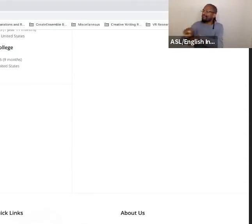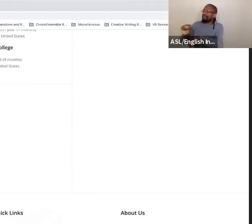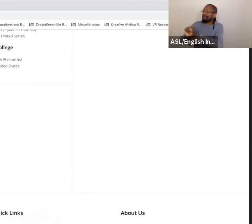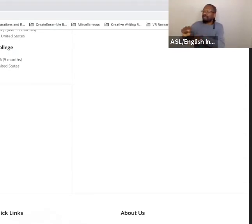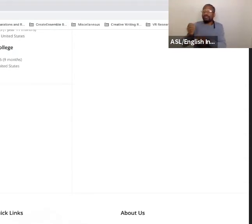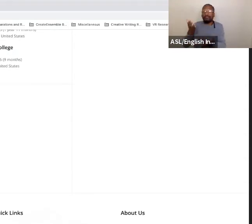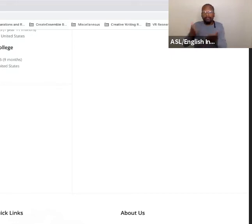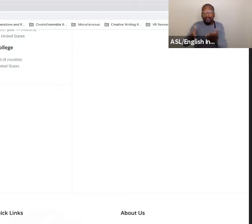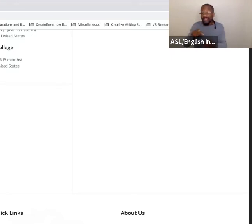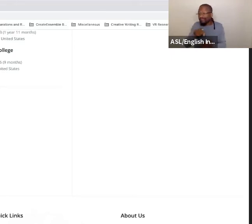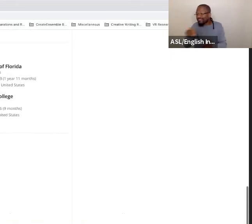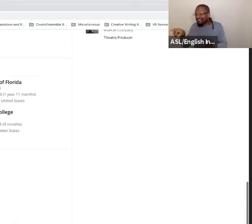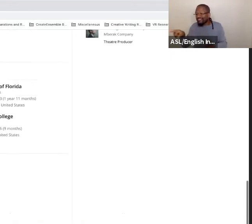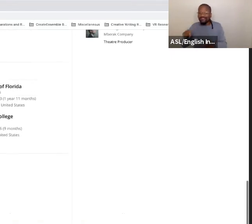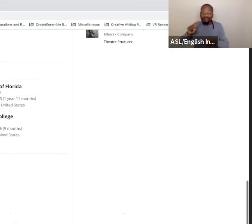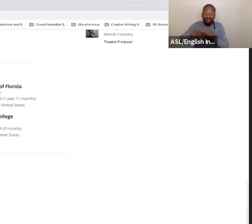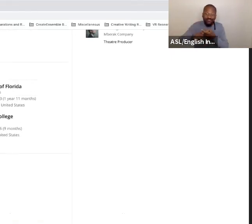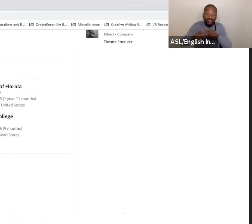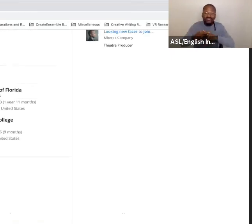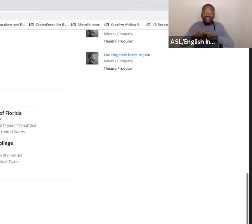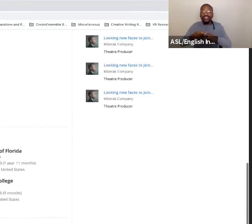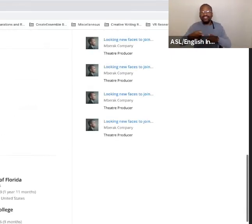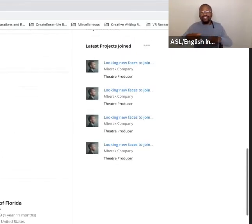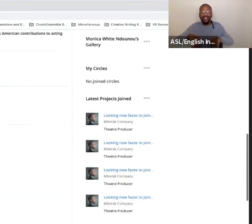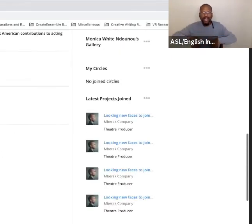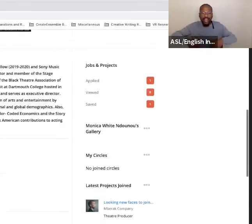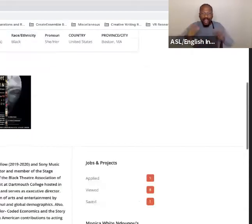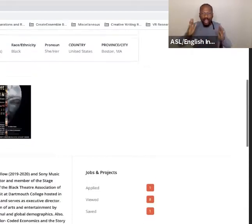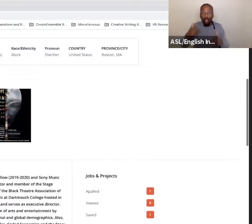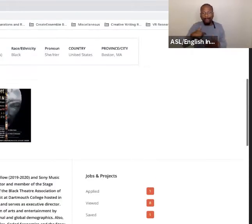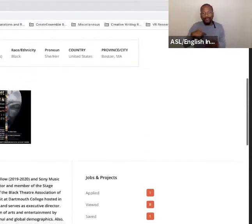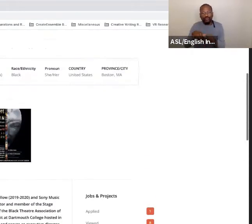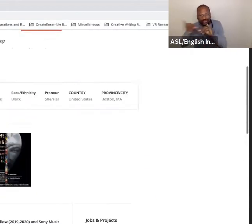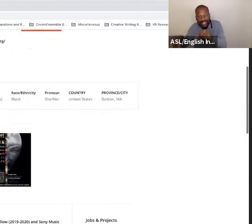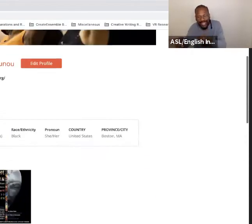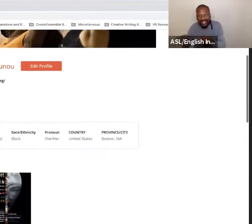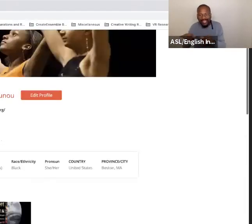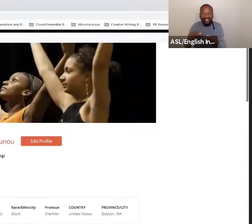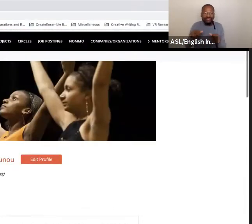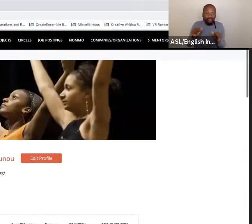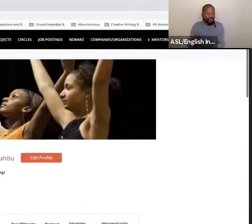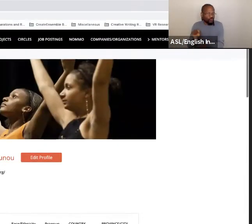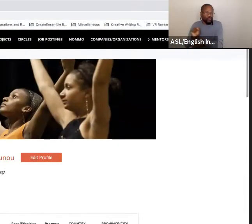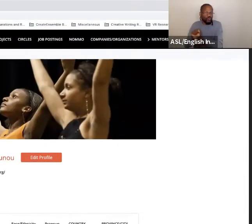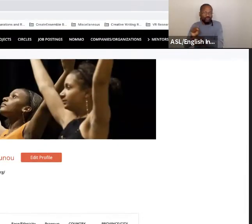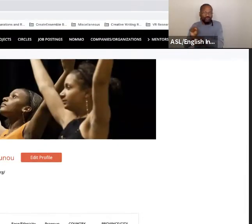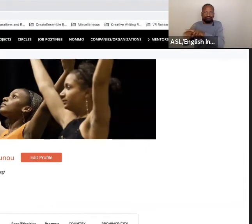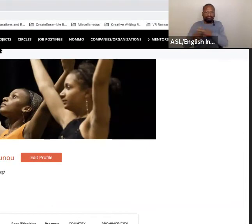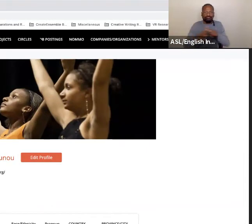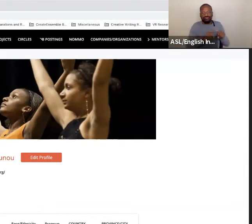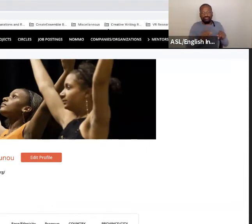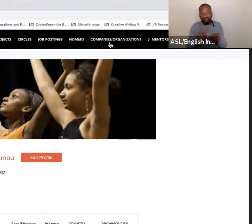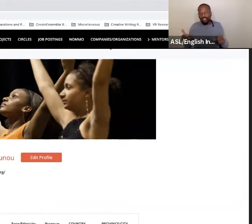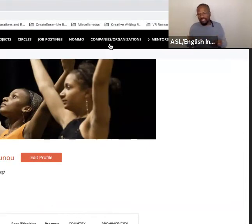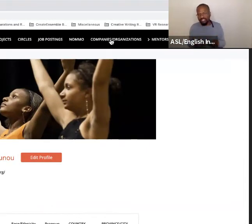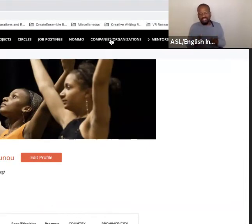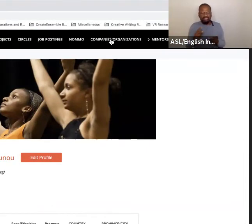that I can, who can help support anything that I might need when I'm in those areas.